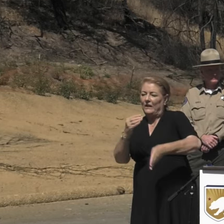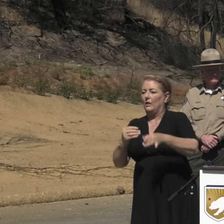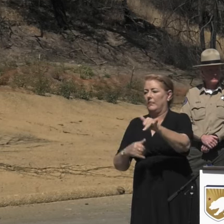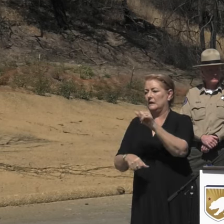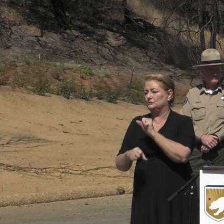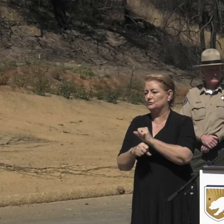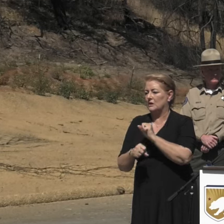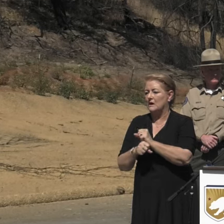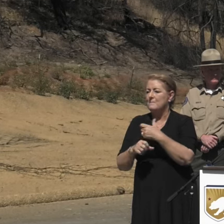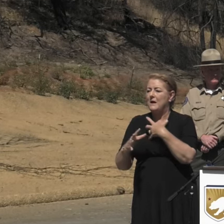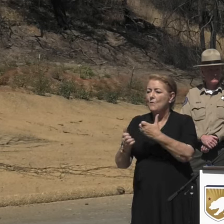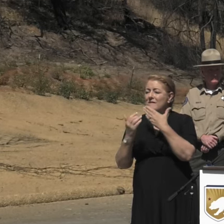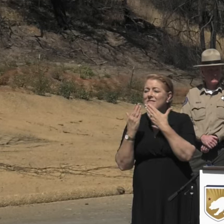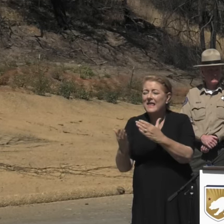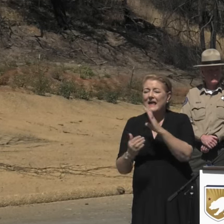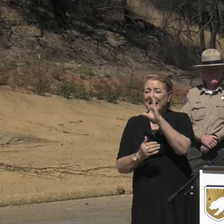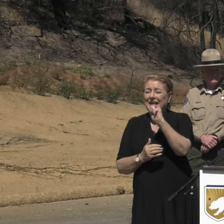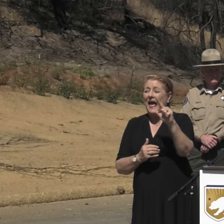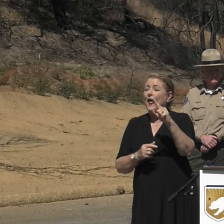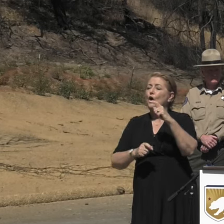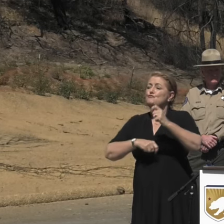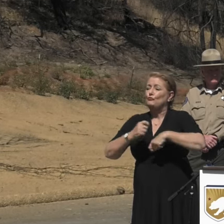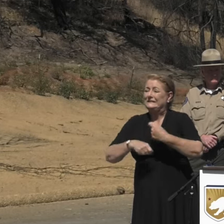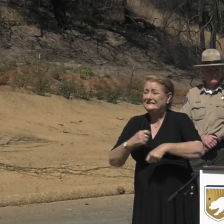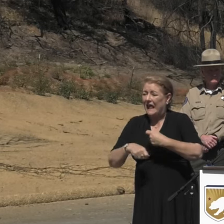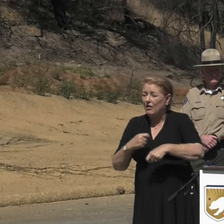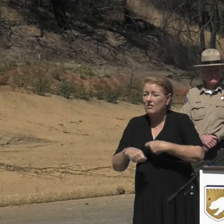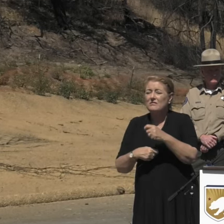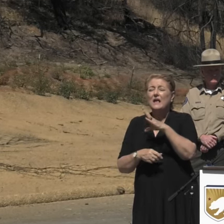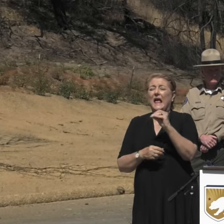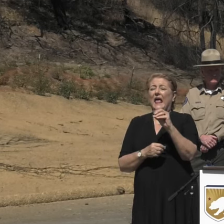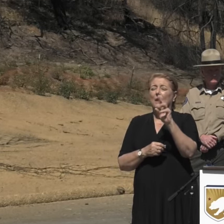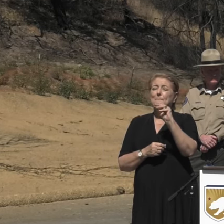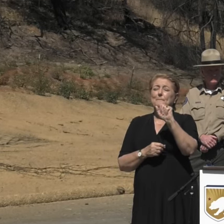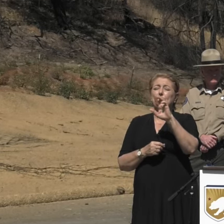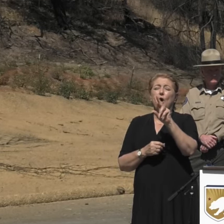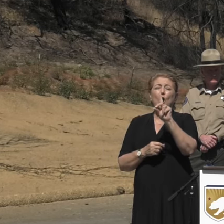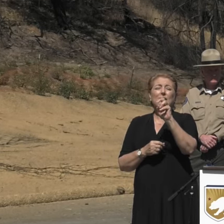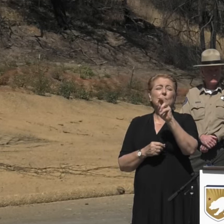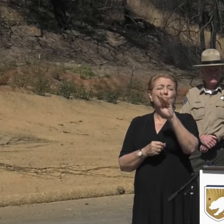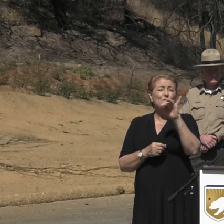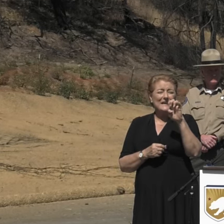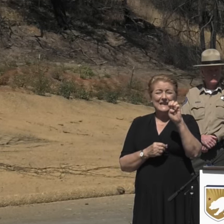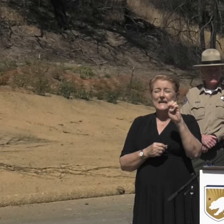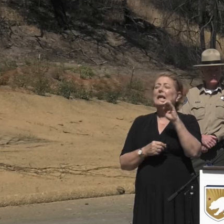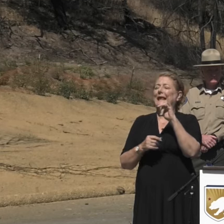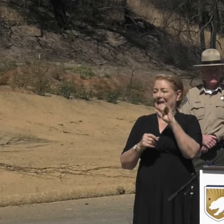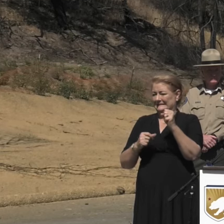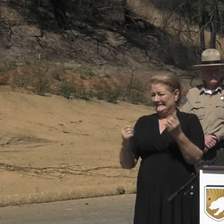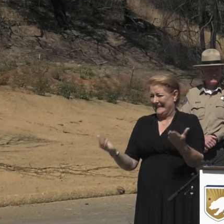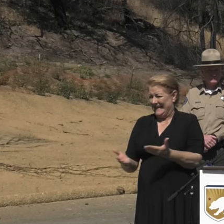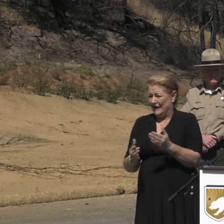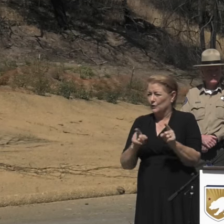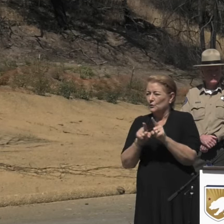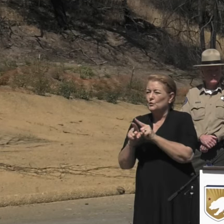I wanna thank first, Cal Recycle and Mark de Bie, their Deputy Director is with us today. They're the ones that get the mission assignment